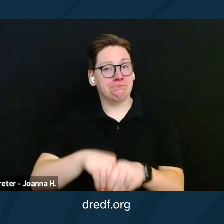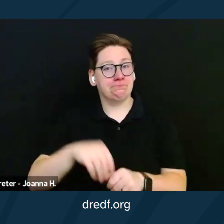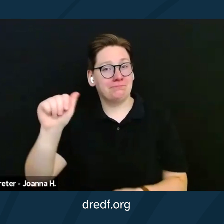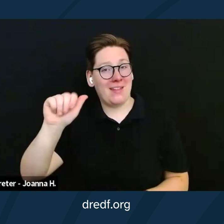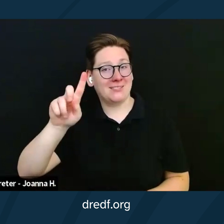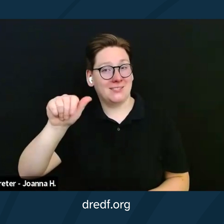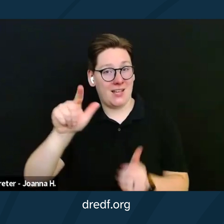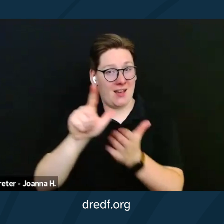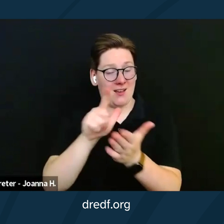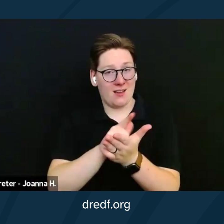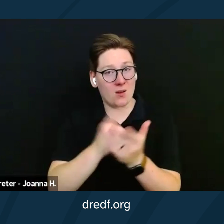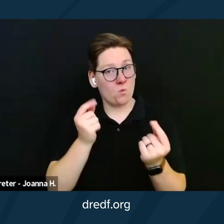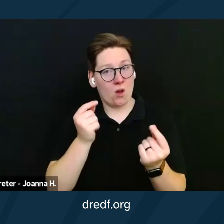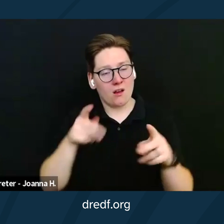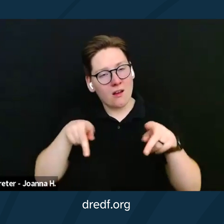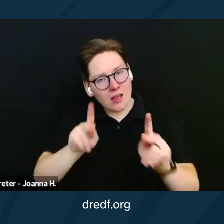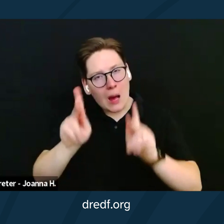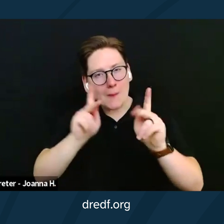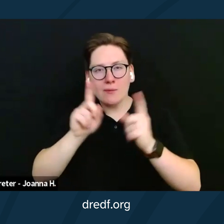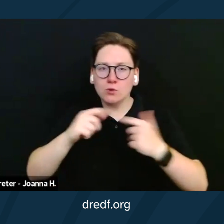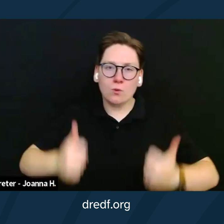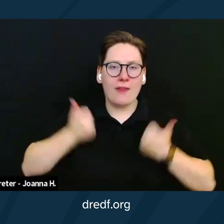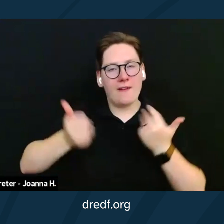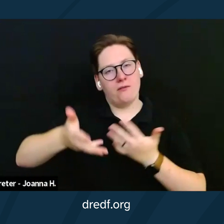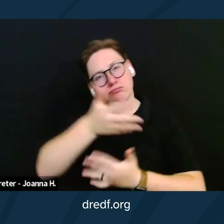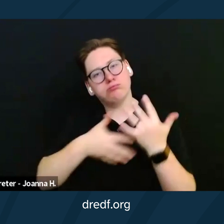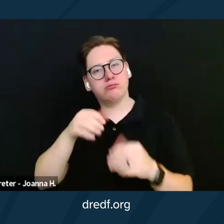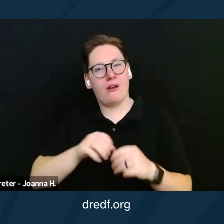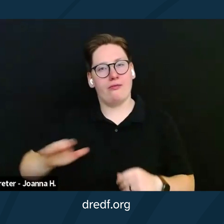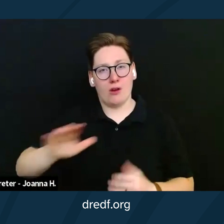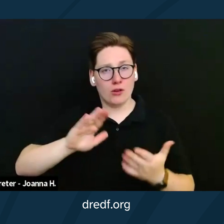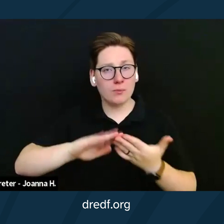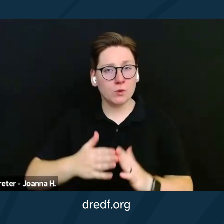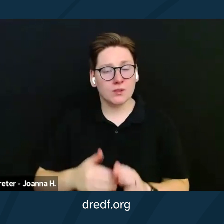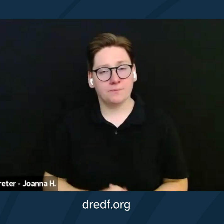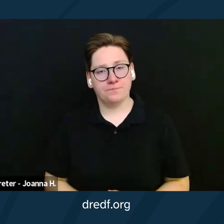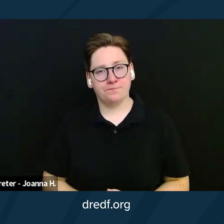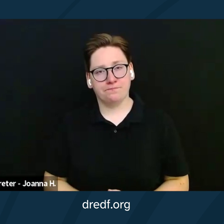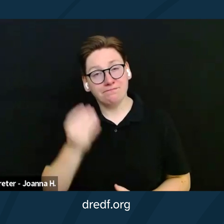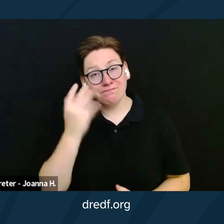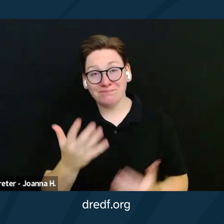to live in their community. What we need to realize now and build upon